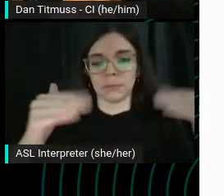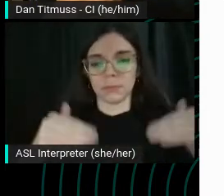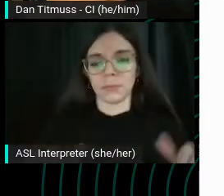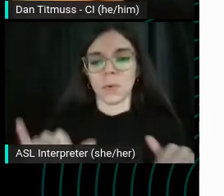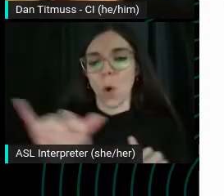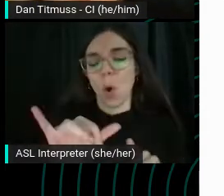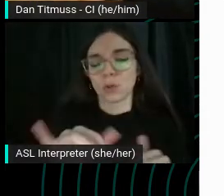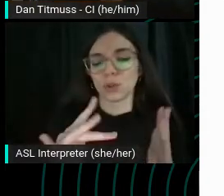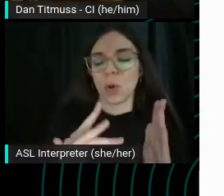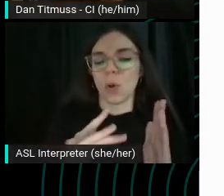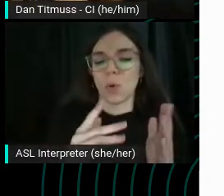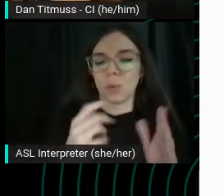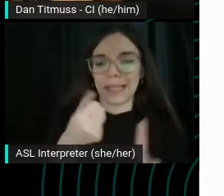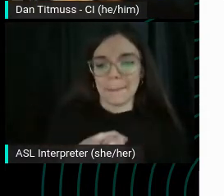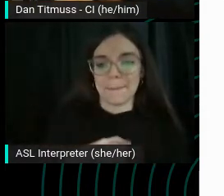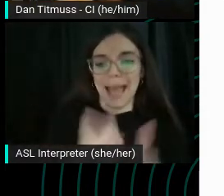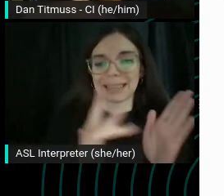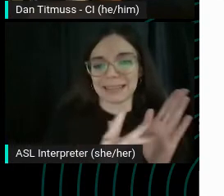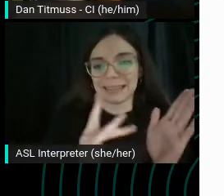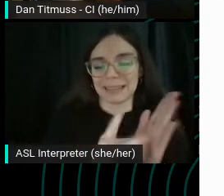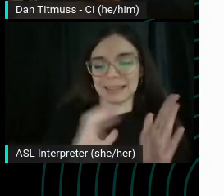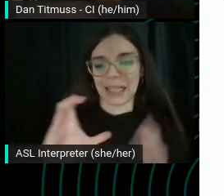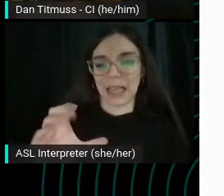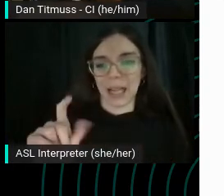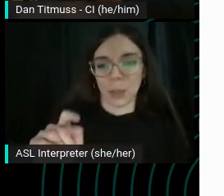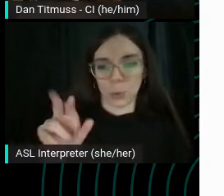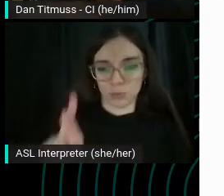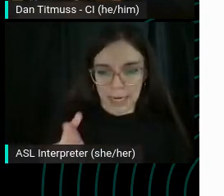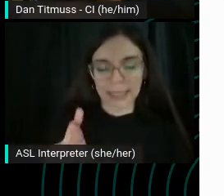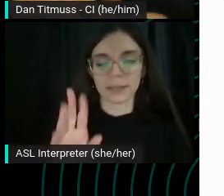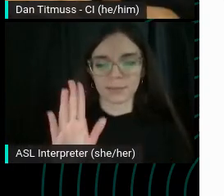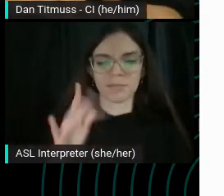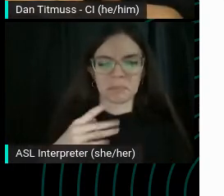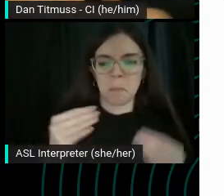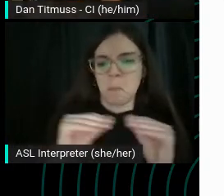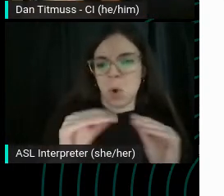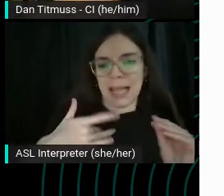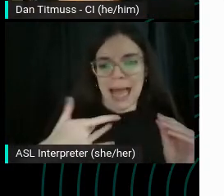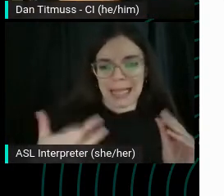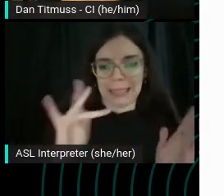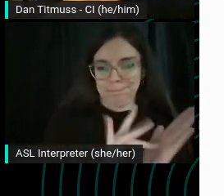Someone searching virtual ballet performances. It's more likely to click through on to that page.